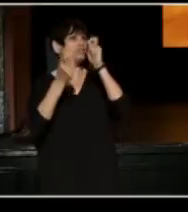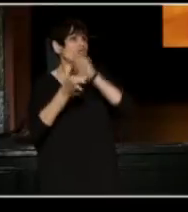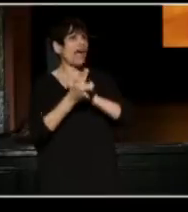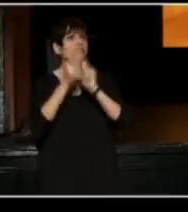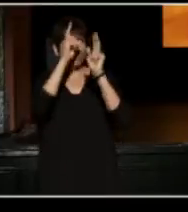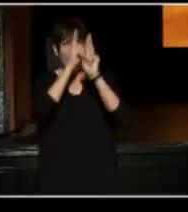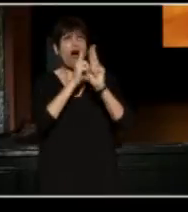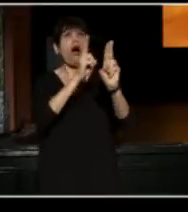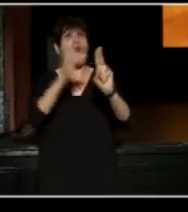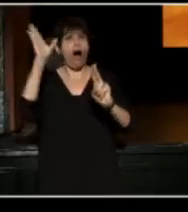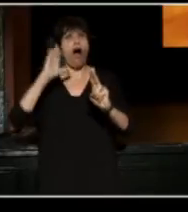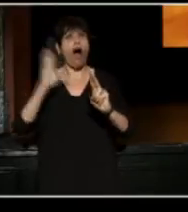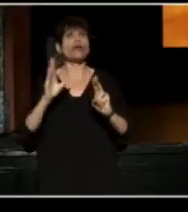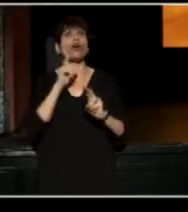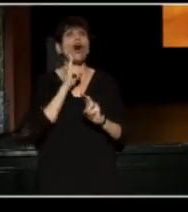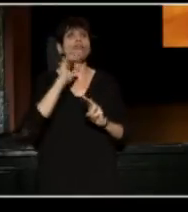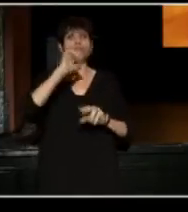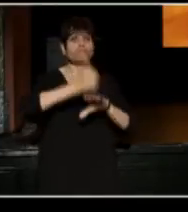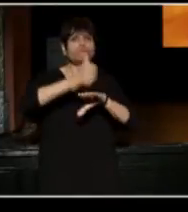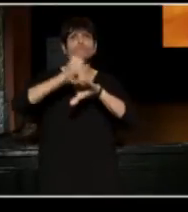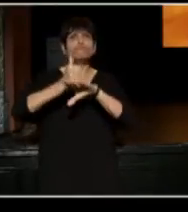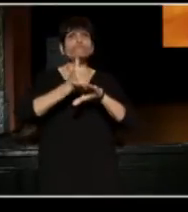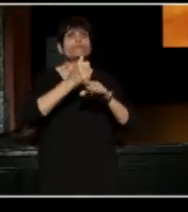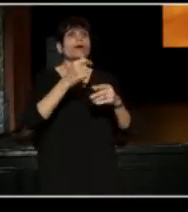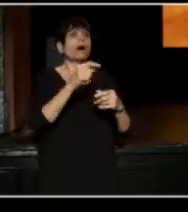to make in the words of TCG's vision statement,